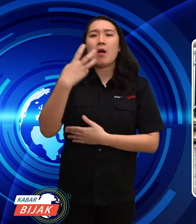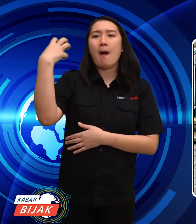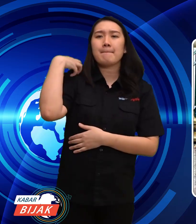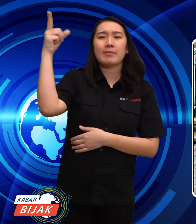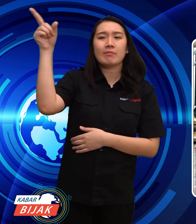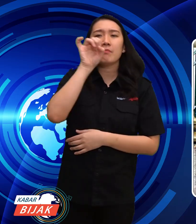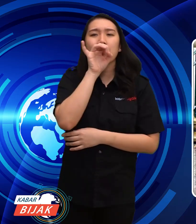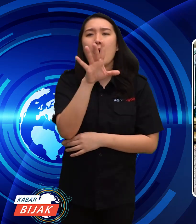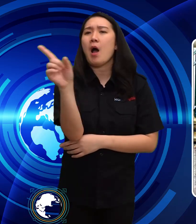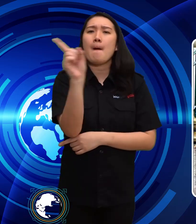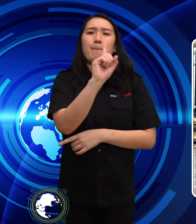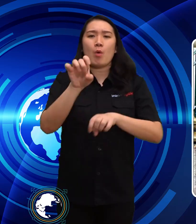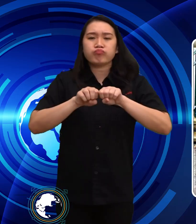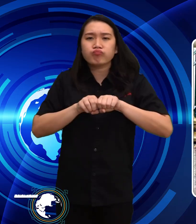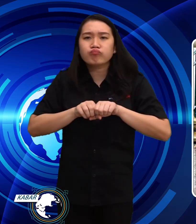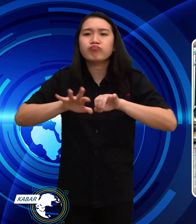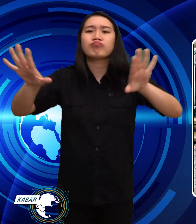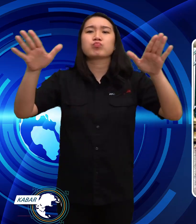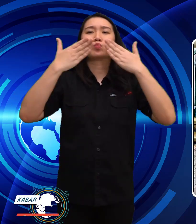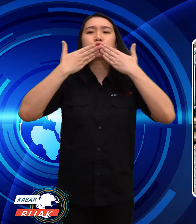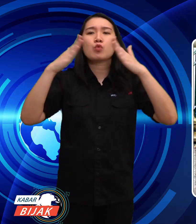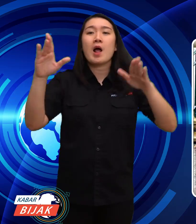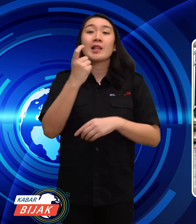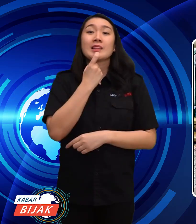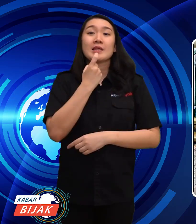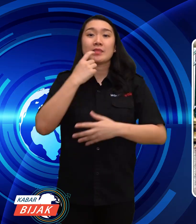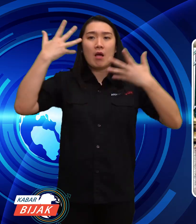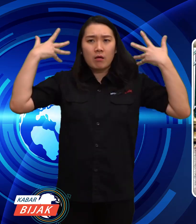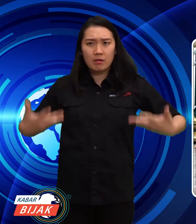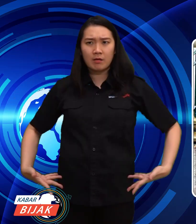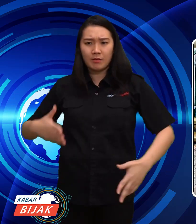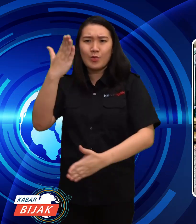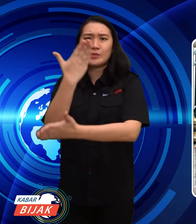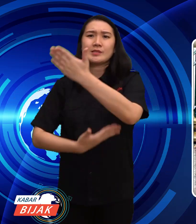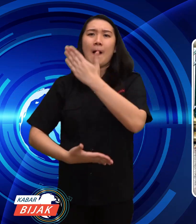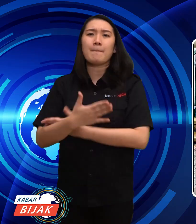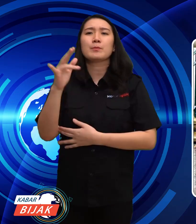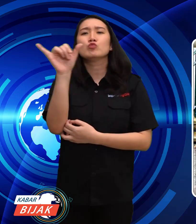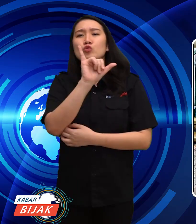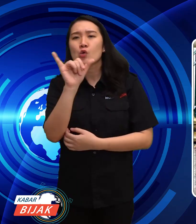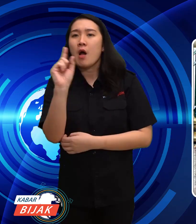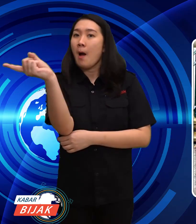that employers are prohibited from notifying about the disability conditions of its employees,